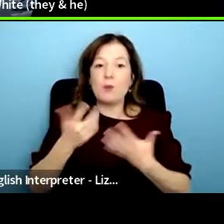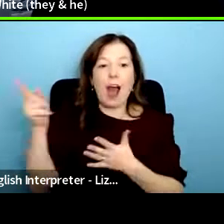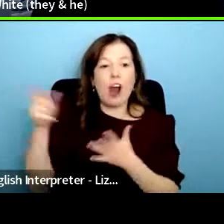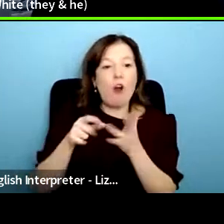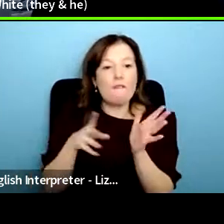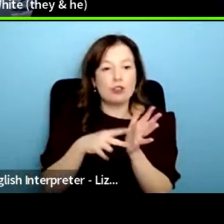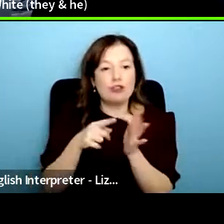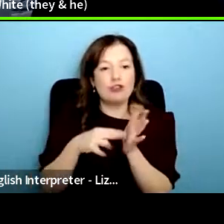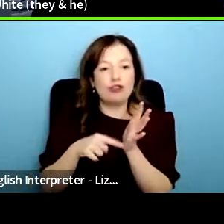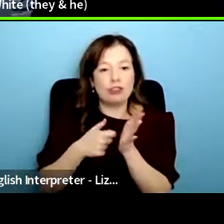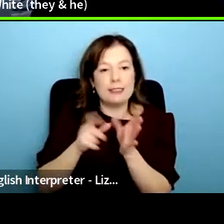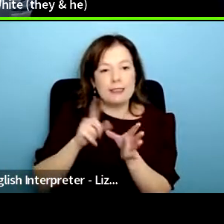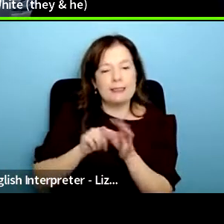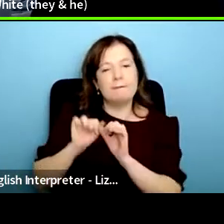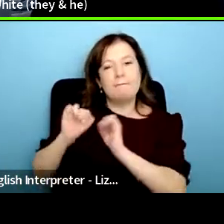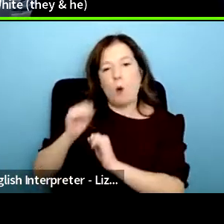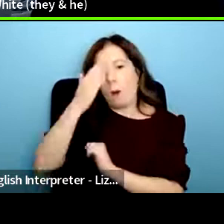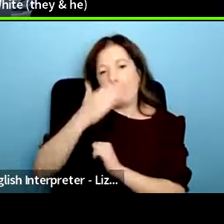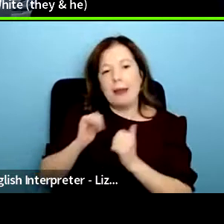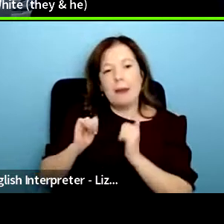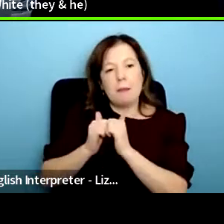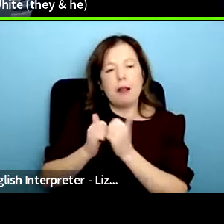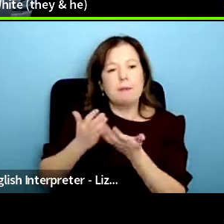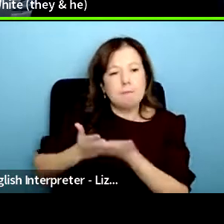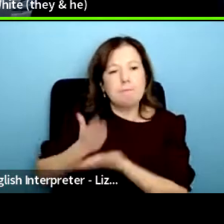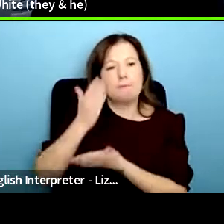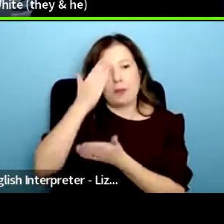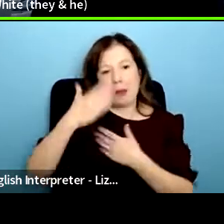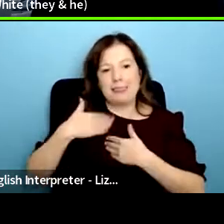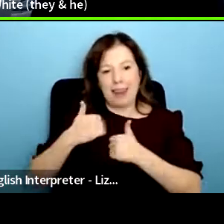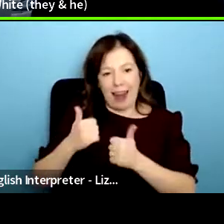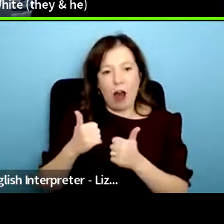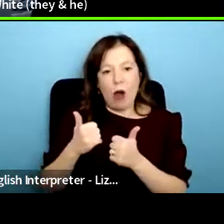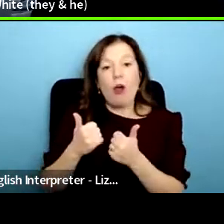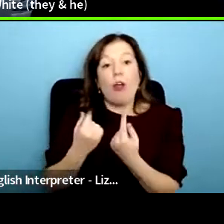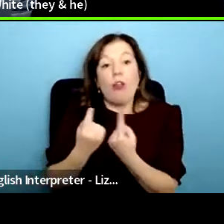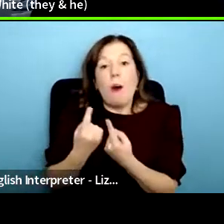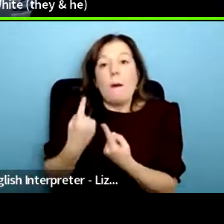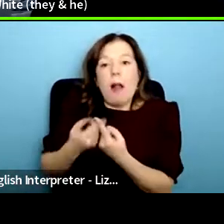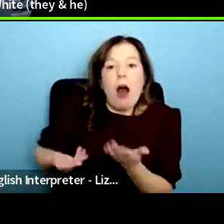with experience of mental health issues and or homelessness emma has worked as a researcher for